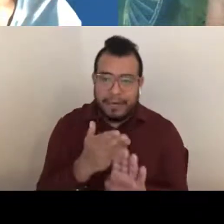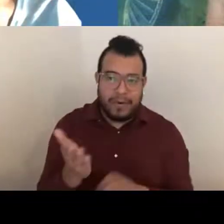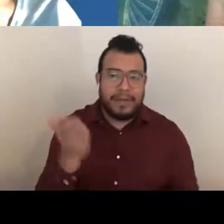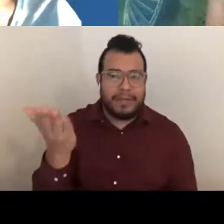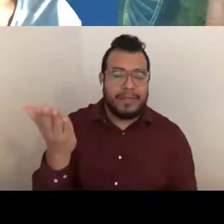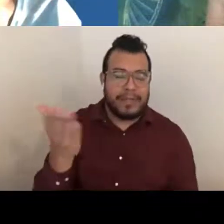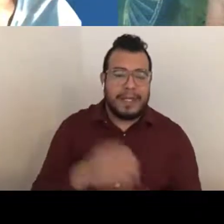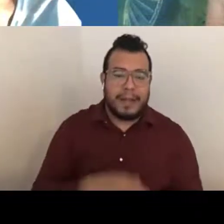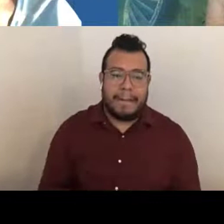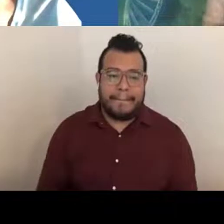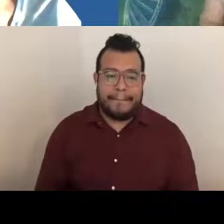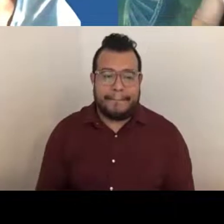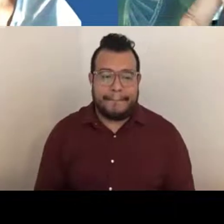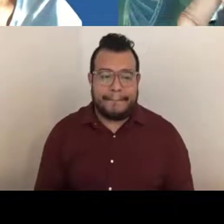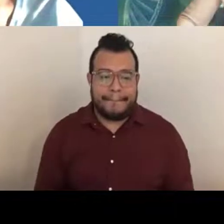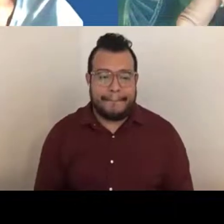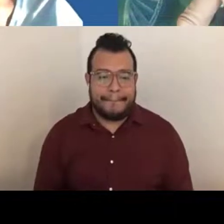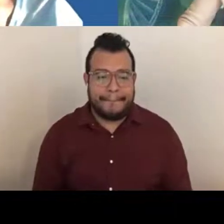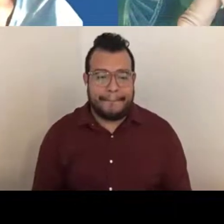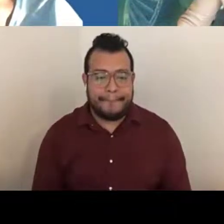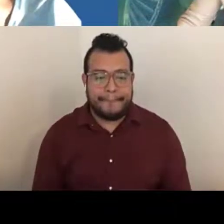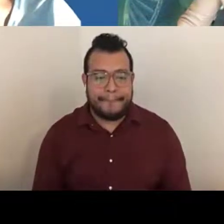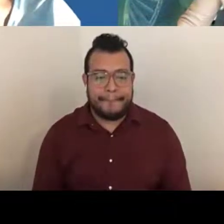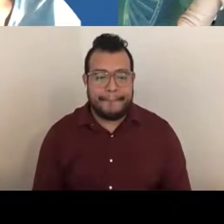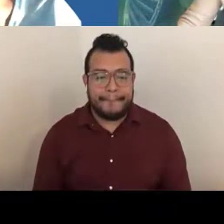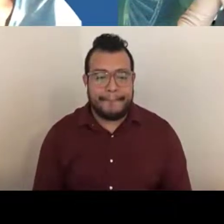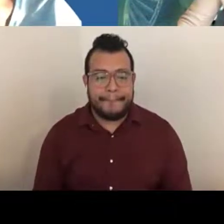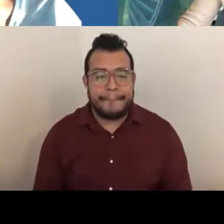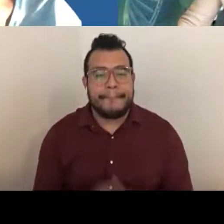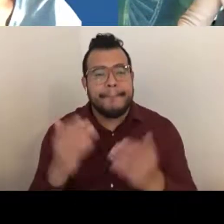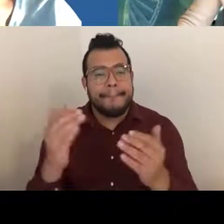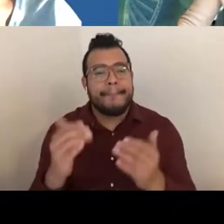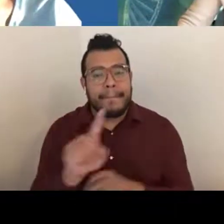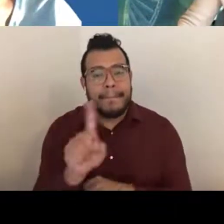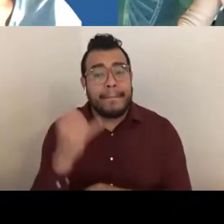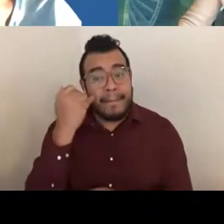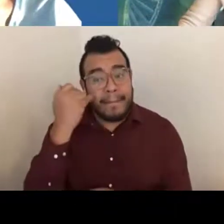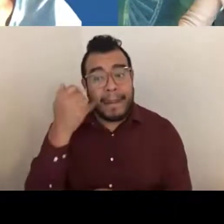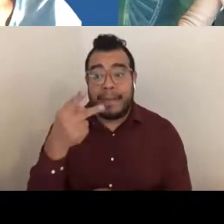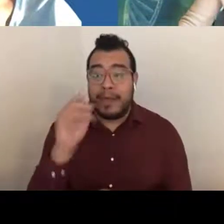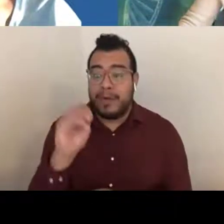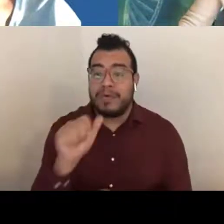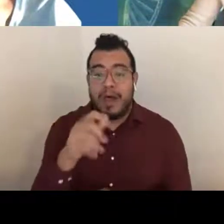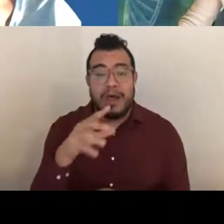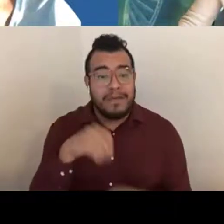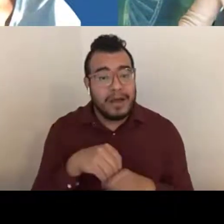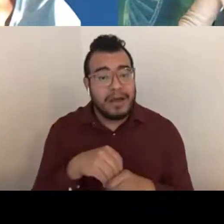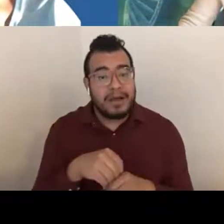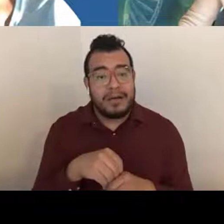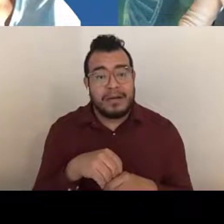April Harrison: Okay. The next question says if the PO does not participate in a study section, does not have a say in a proposal .. .